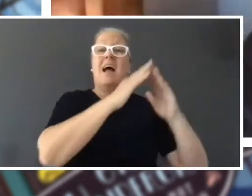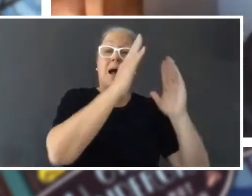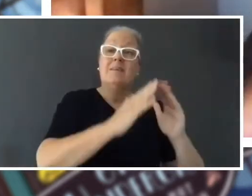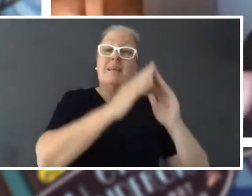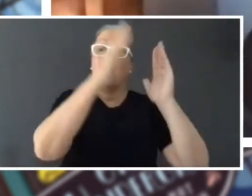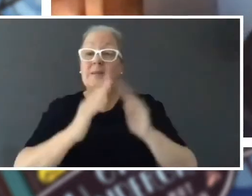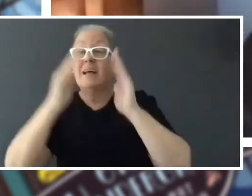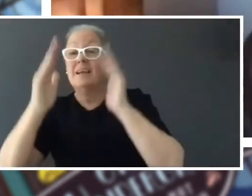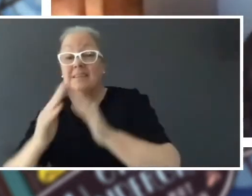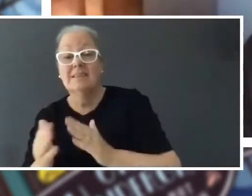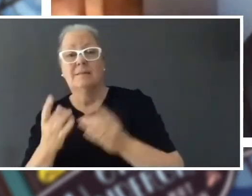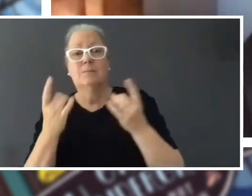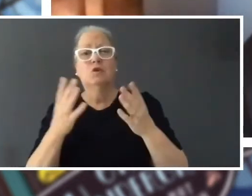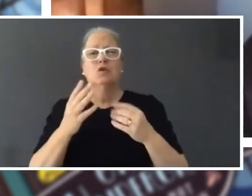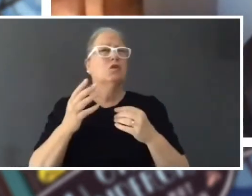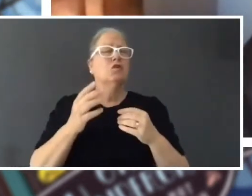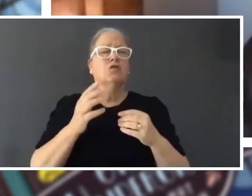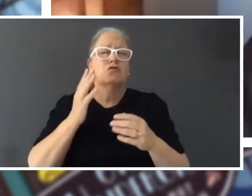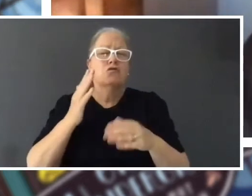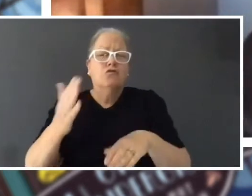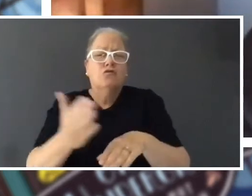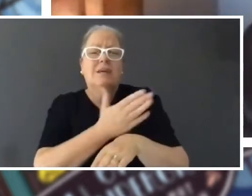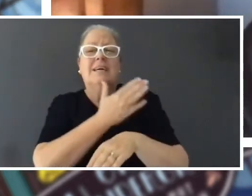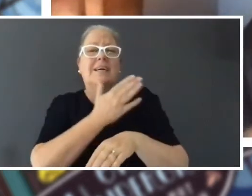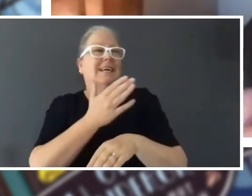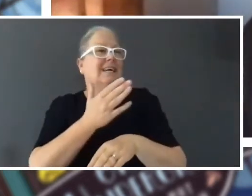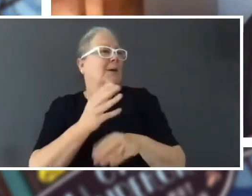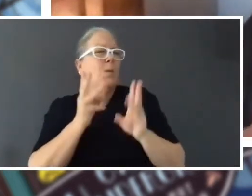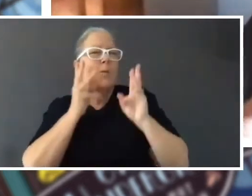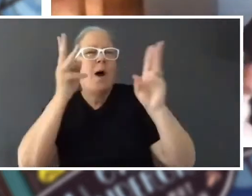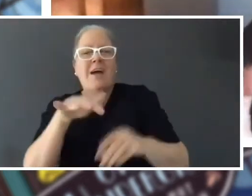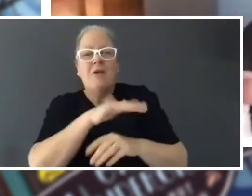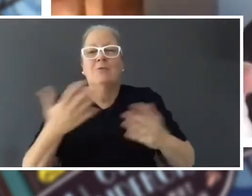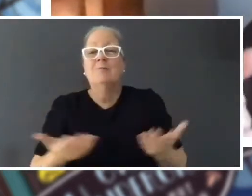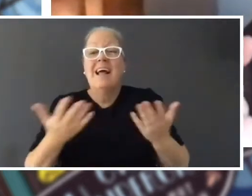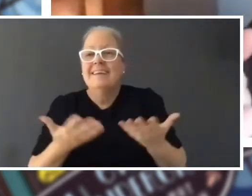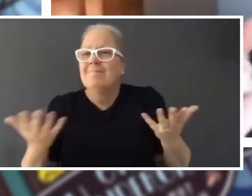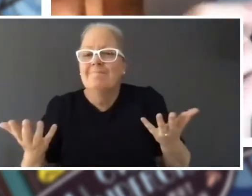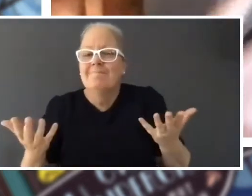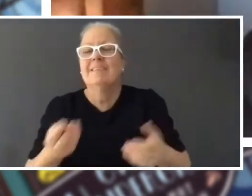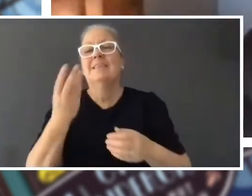no green wild fun places to play anymore. And then, one day some kids realised there's only one bit